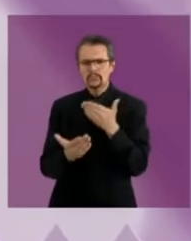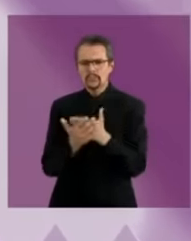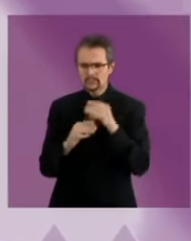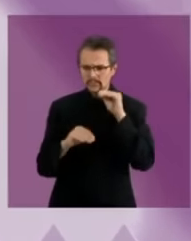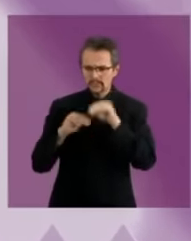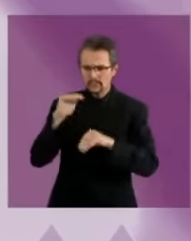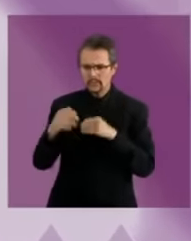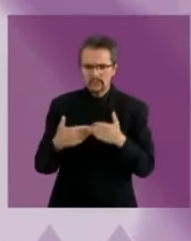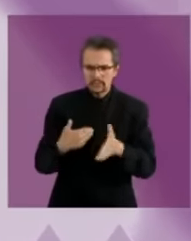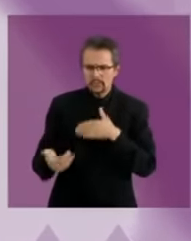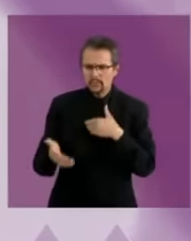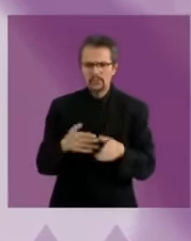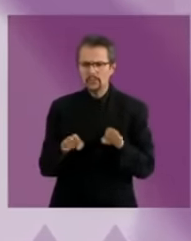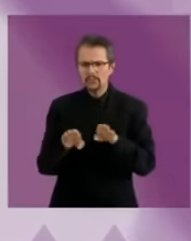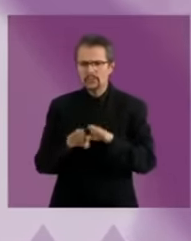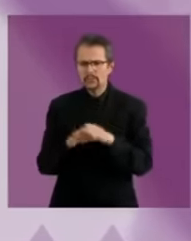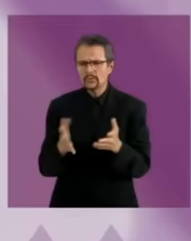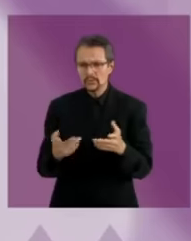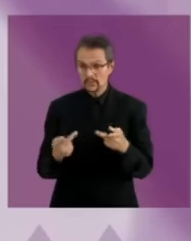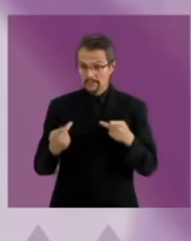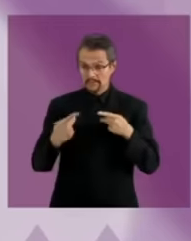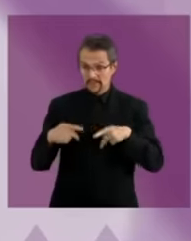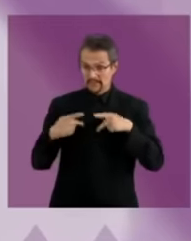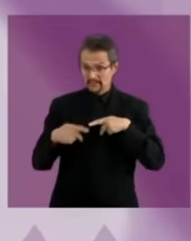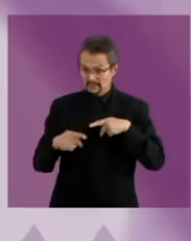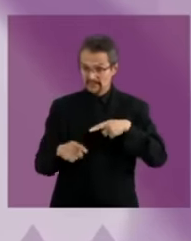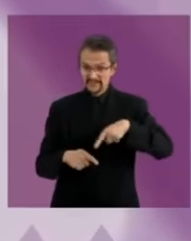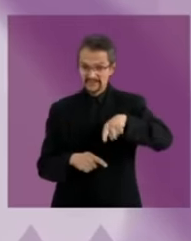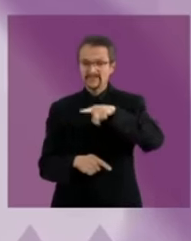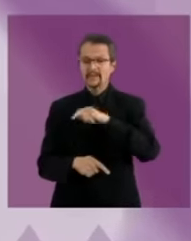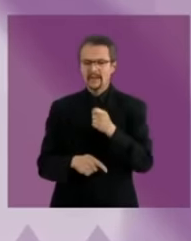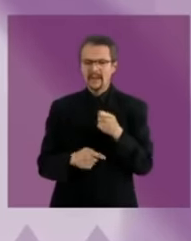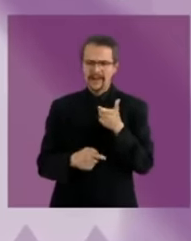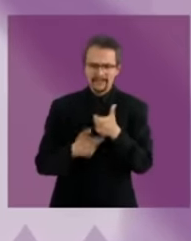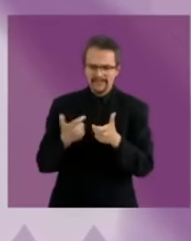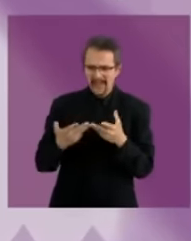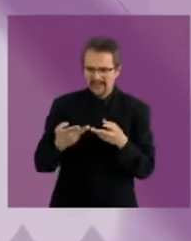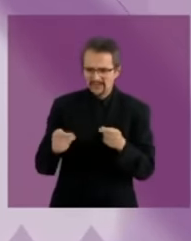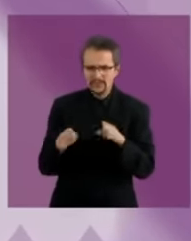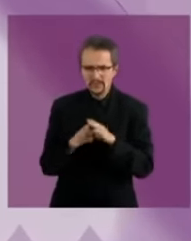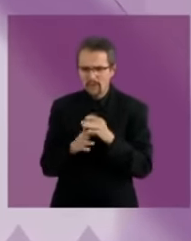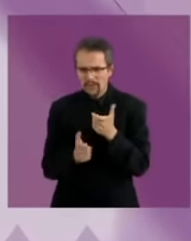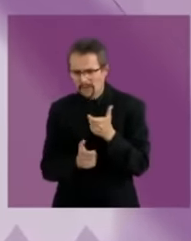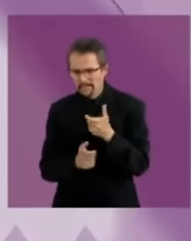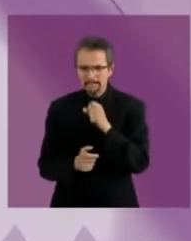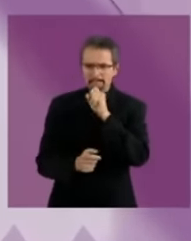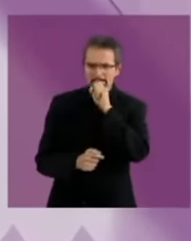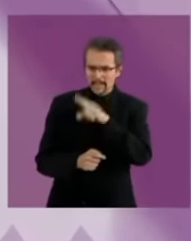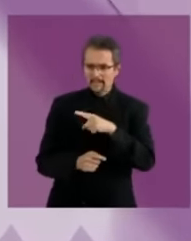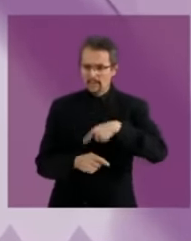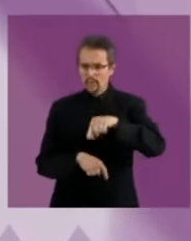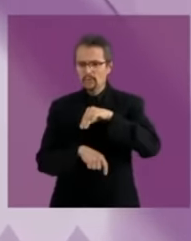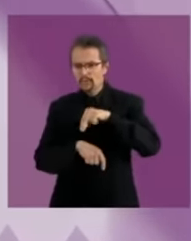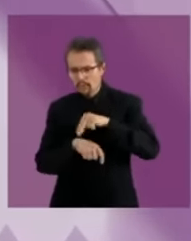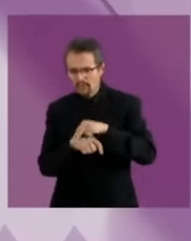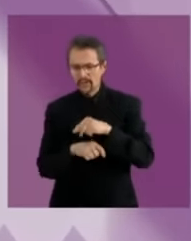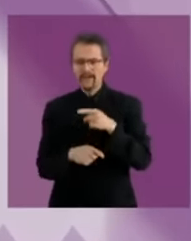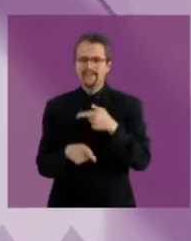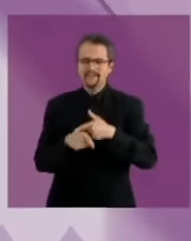beneficiaries of the system and how could they expand the staff to cover more beneficiaries Yes